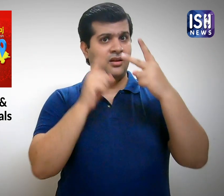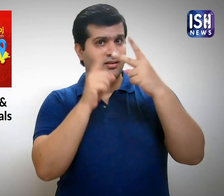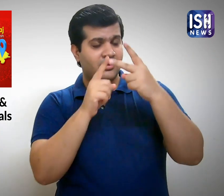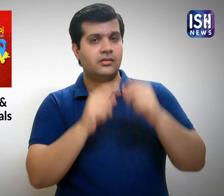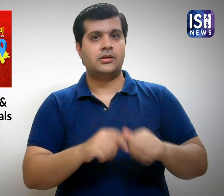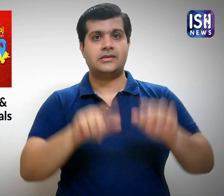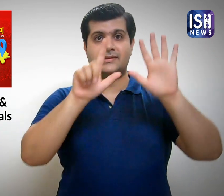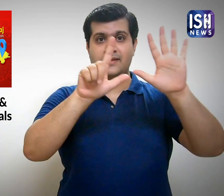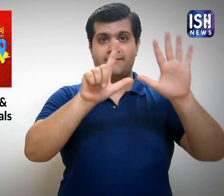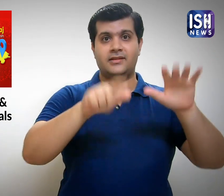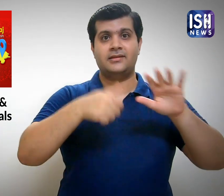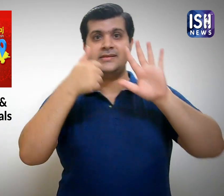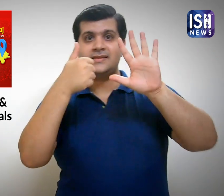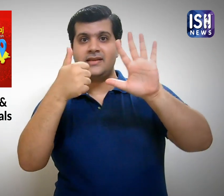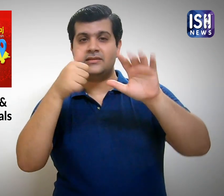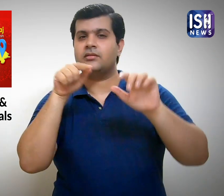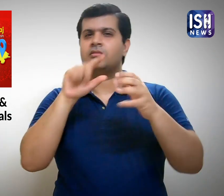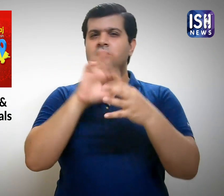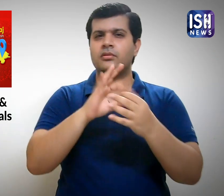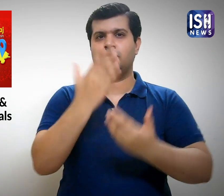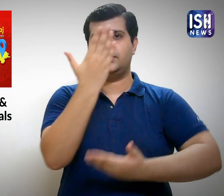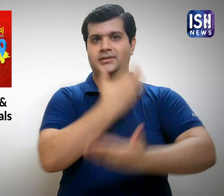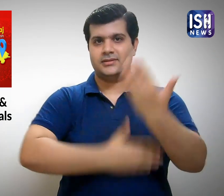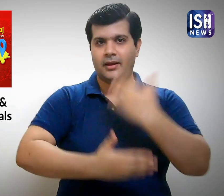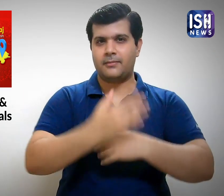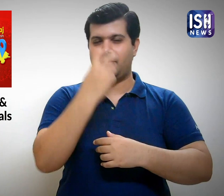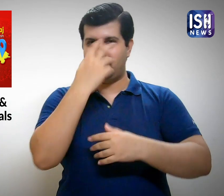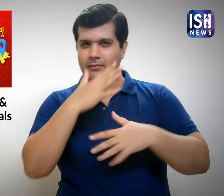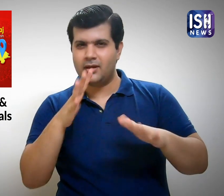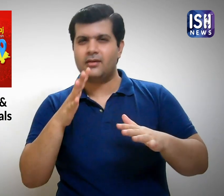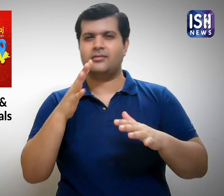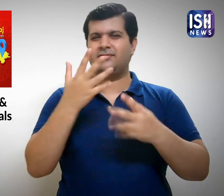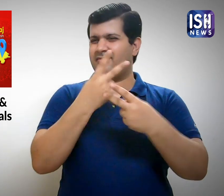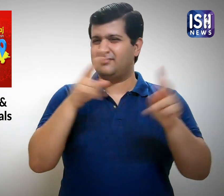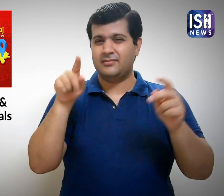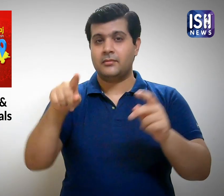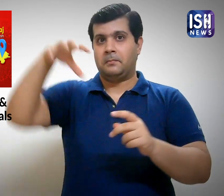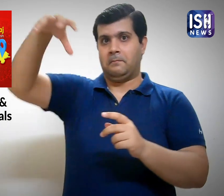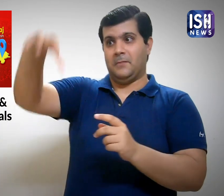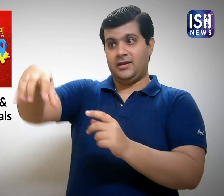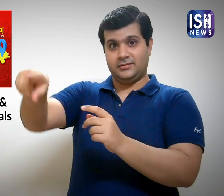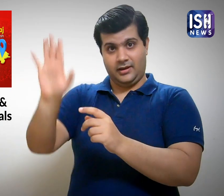Secondly, there is a branch where there were 76 People with Disabilities.